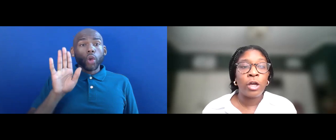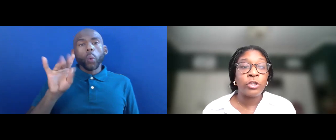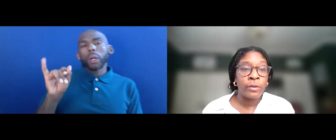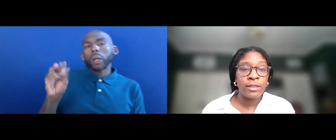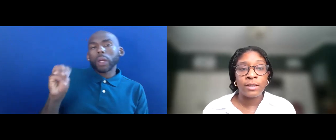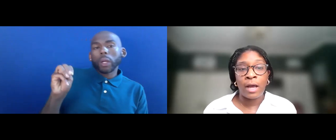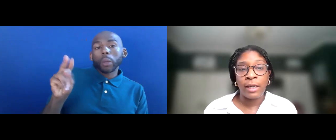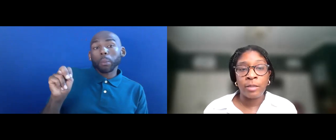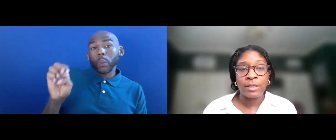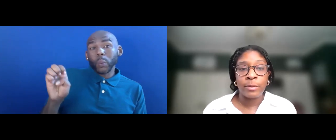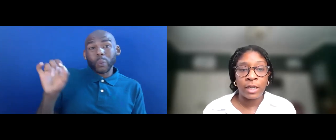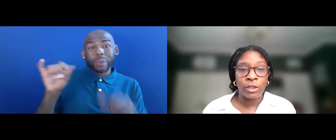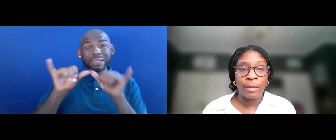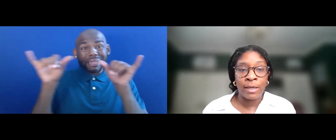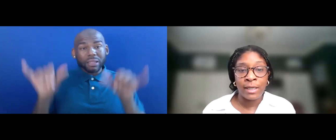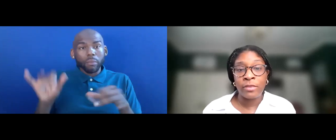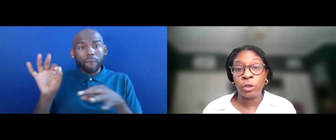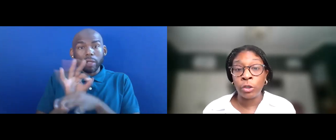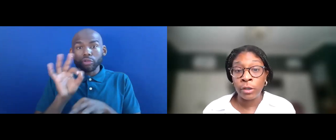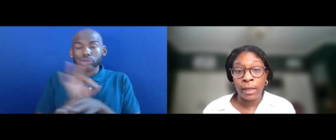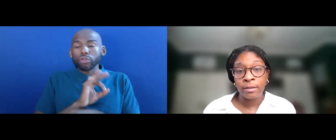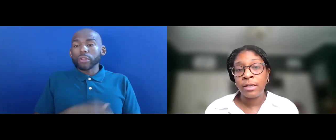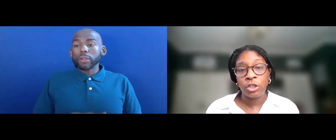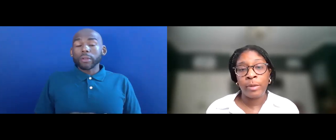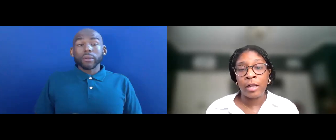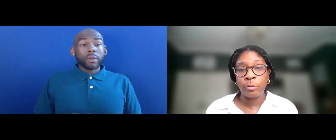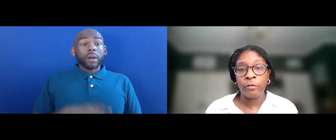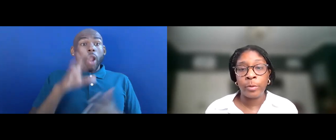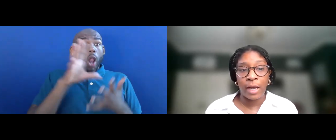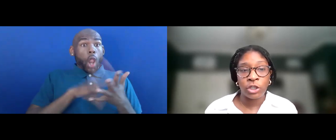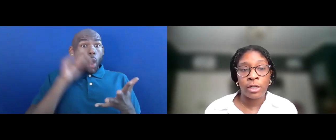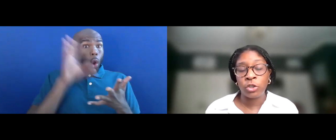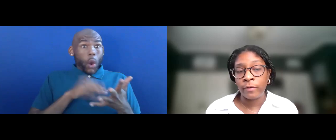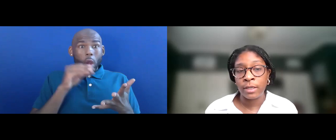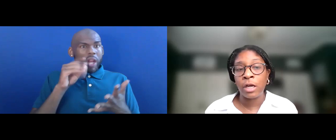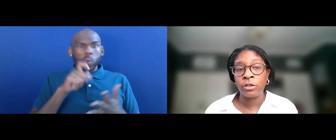A STUDENT DOES NOT NEED TO BE SUBSTANTIALLY LIMITED IN LEARNING TO BE ELIGIBLE FOR PROTECTION AND SERVICES UNDER